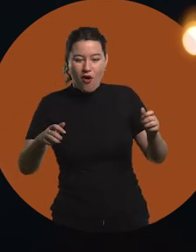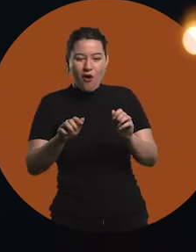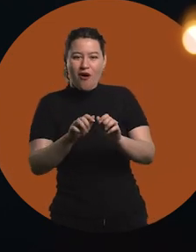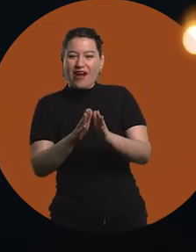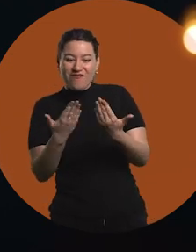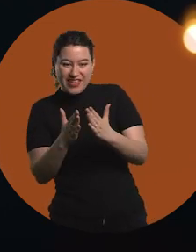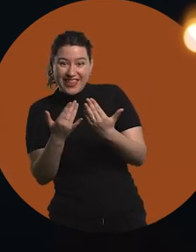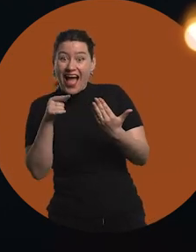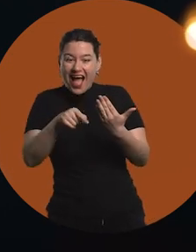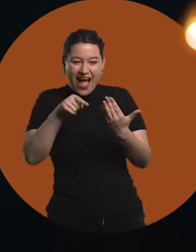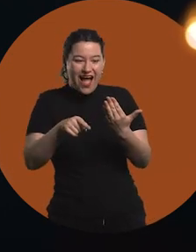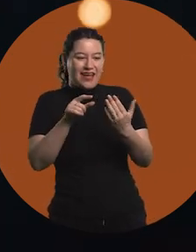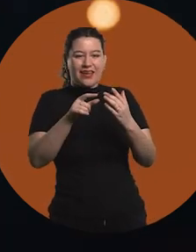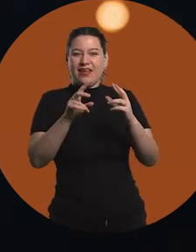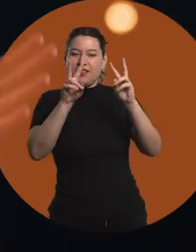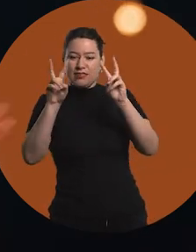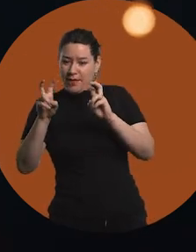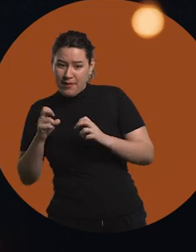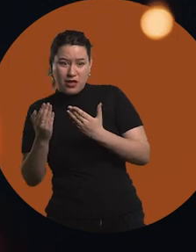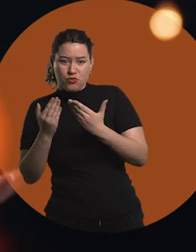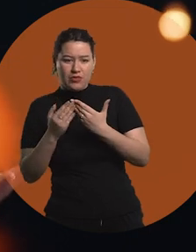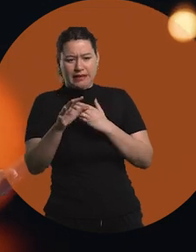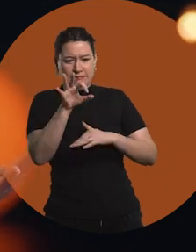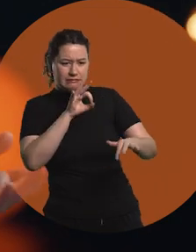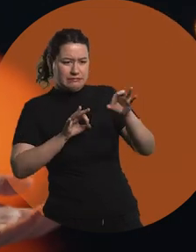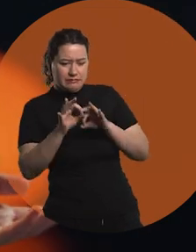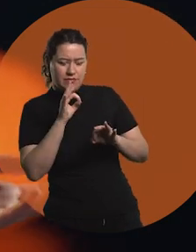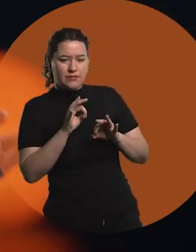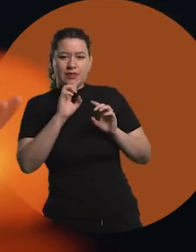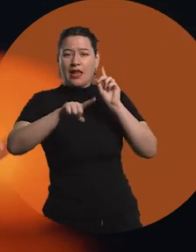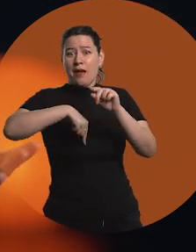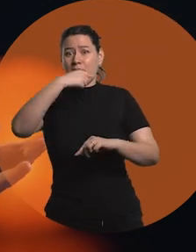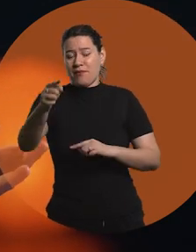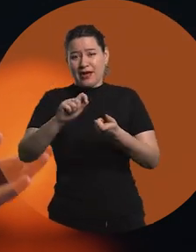that came with the newspaper and that you took info from there for every subject you were studying and so on.